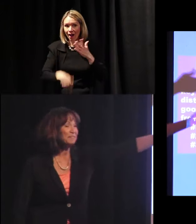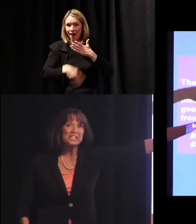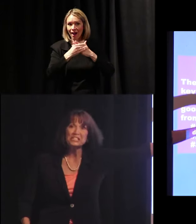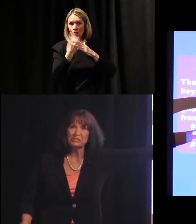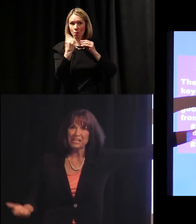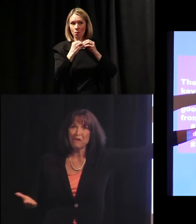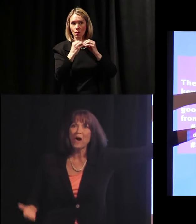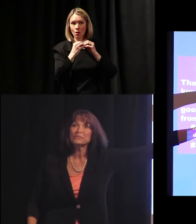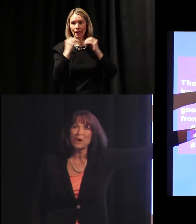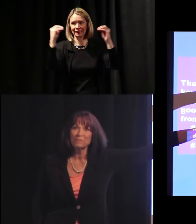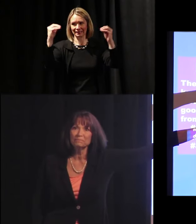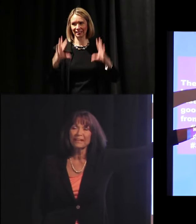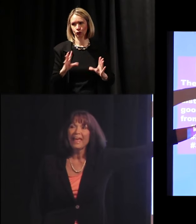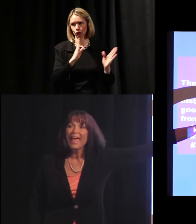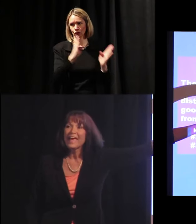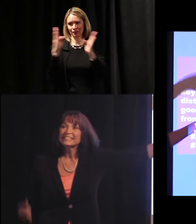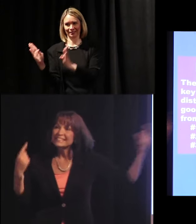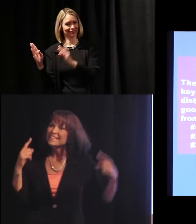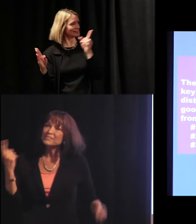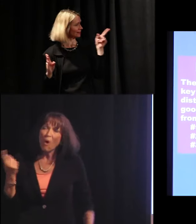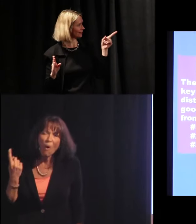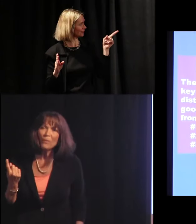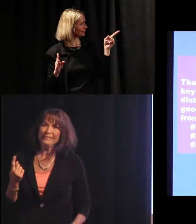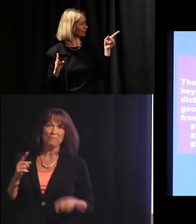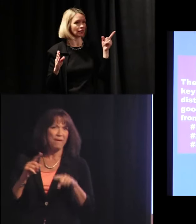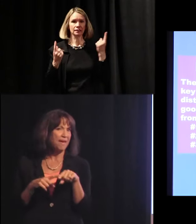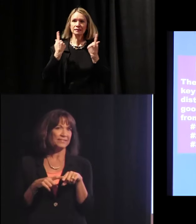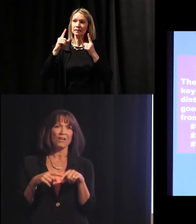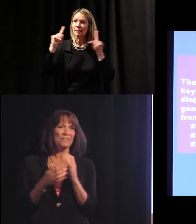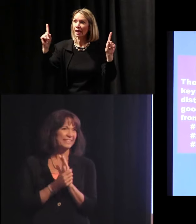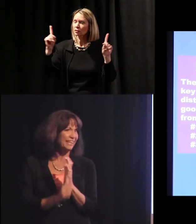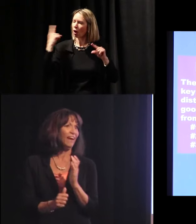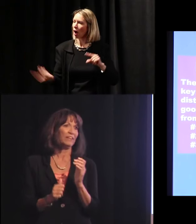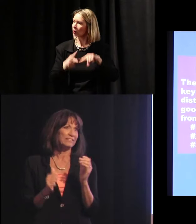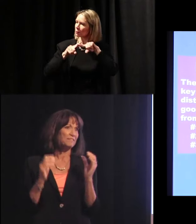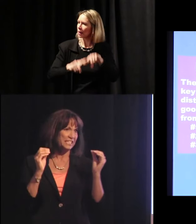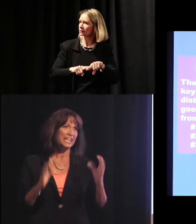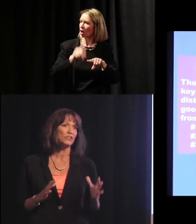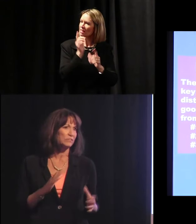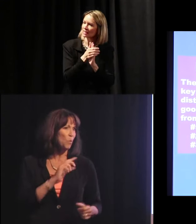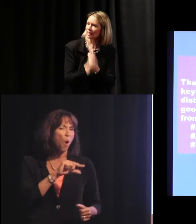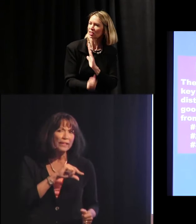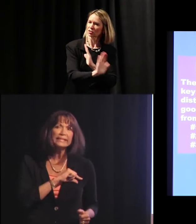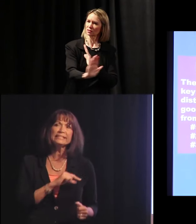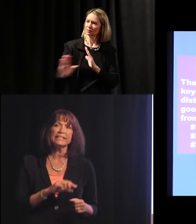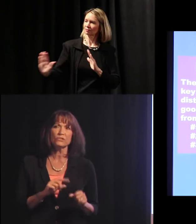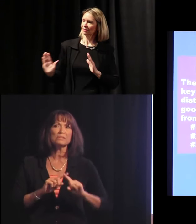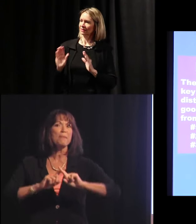We have teachers here also. Success always depends on the skills of the teachers. Quality teachers